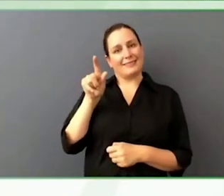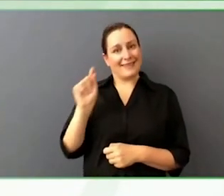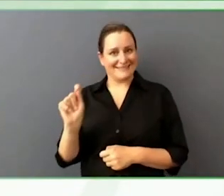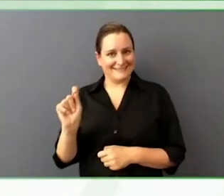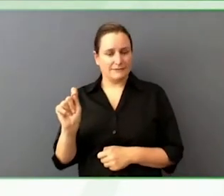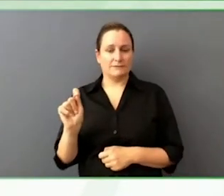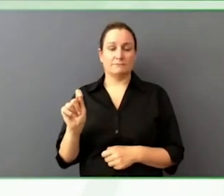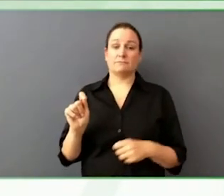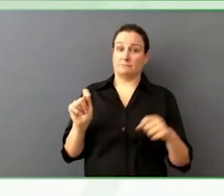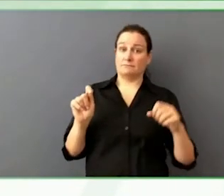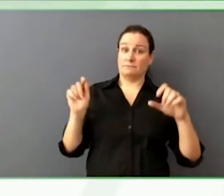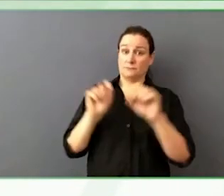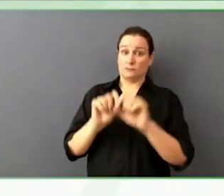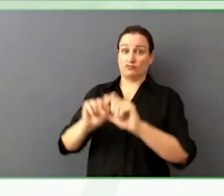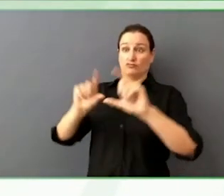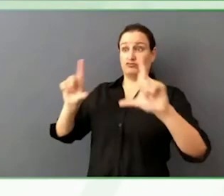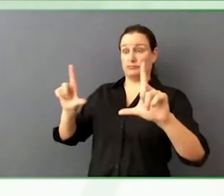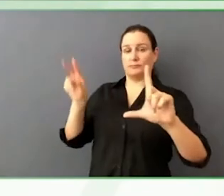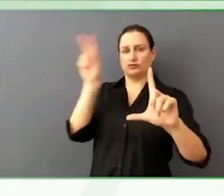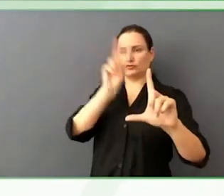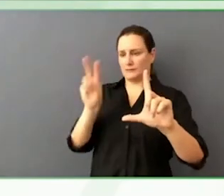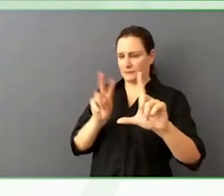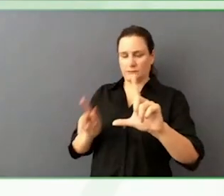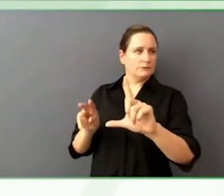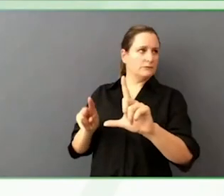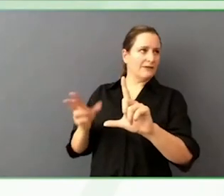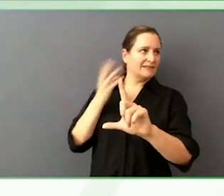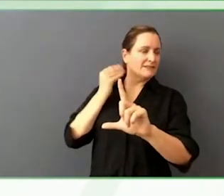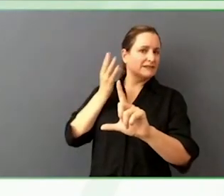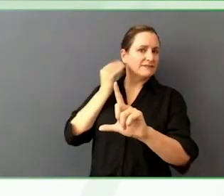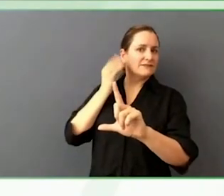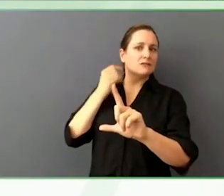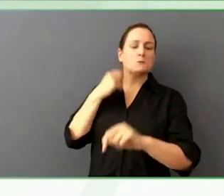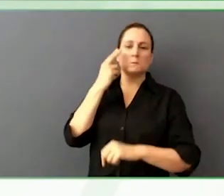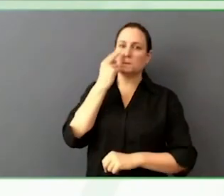We want to be careful not to equate accessibility to screen reader support.